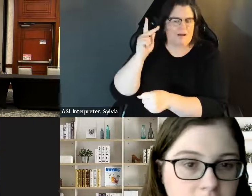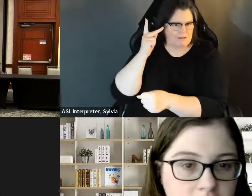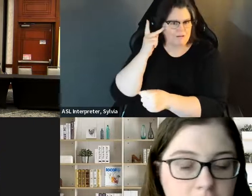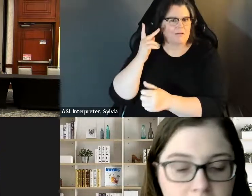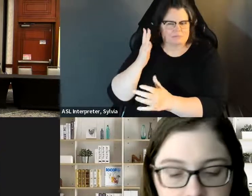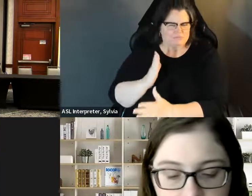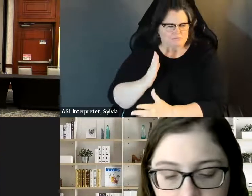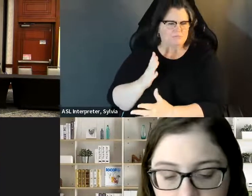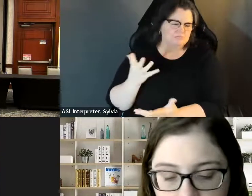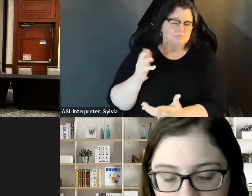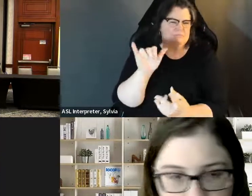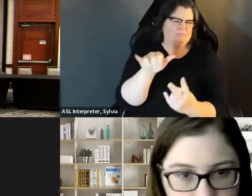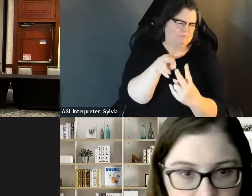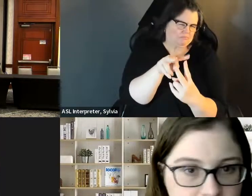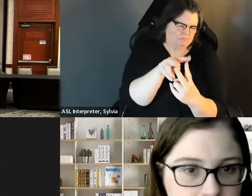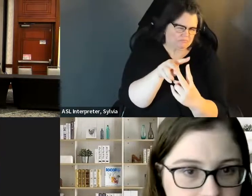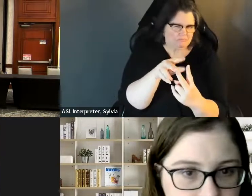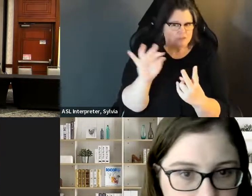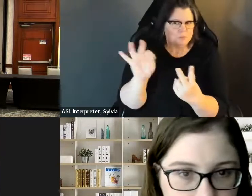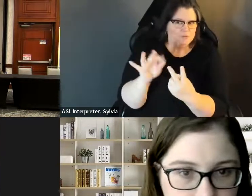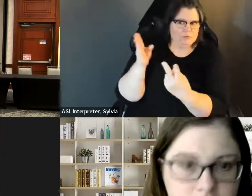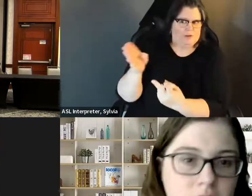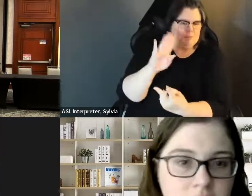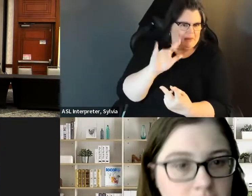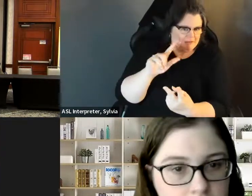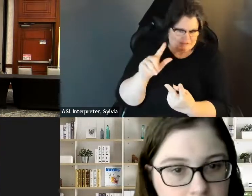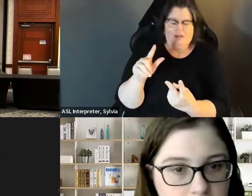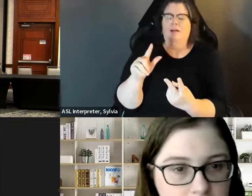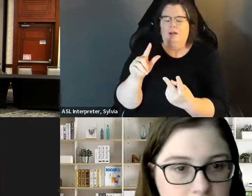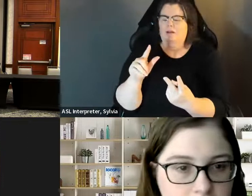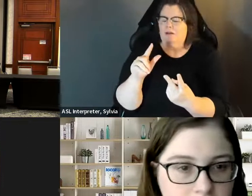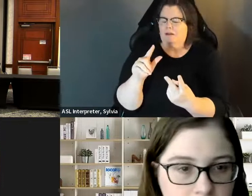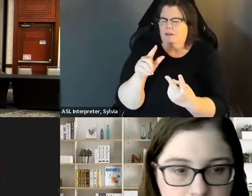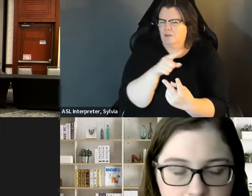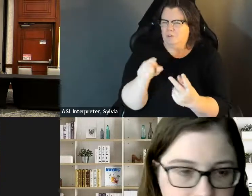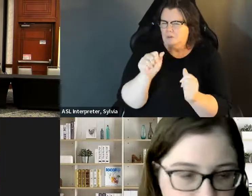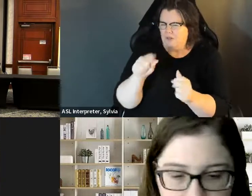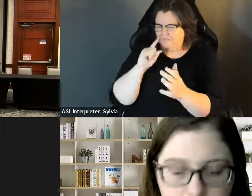So providing basically a fund to help pay for those. So those are 2 pieces of legislation. basically a fund to help pay for those. So those are two pieces of legislation I really encourage everyone to look up.